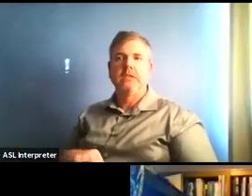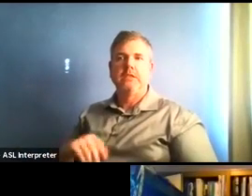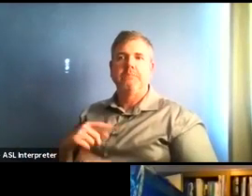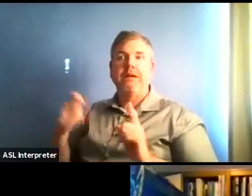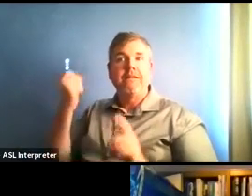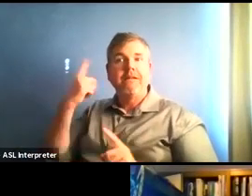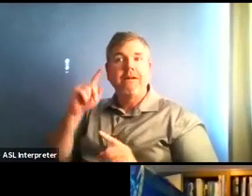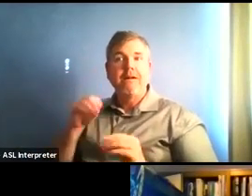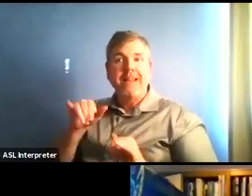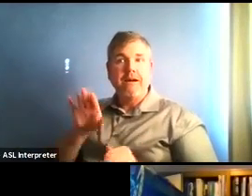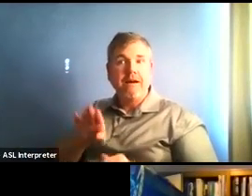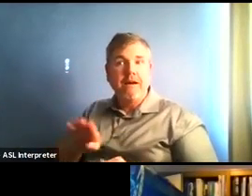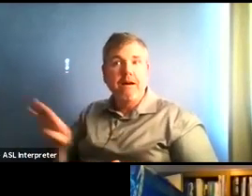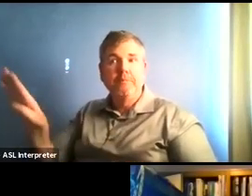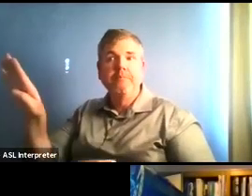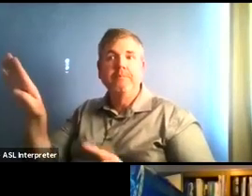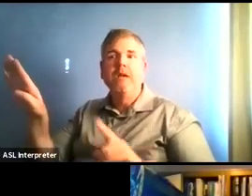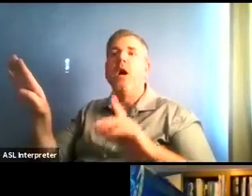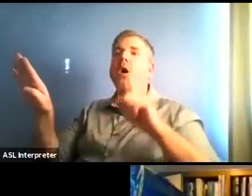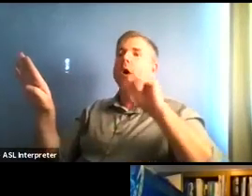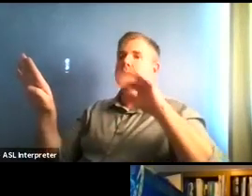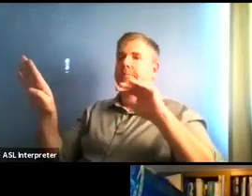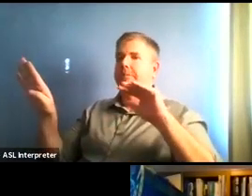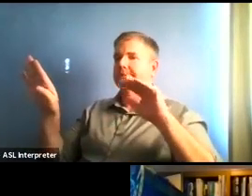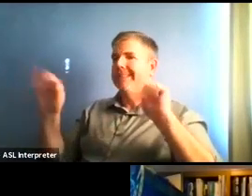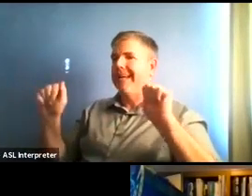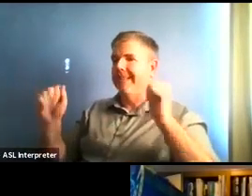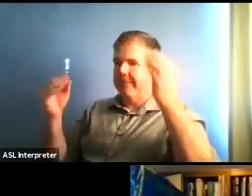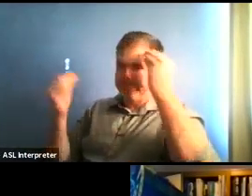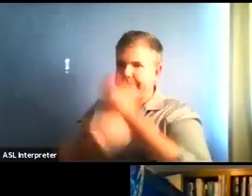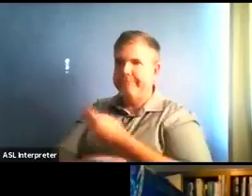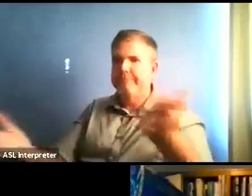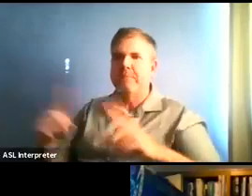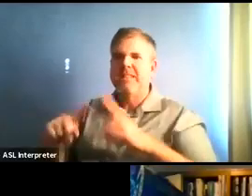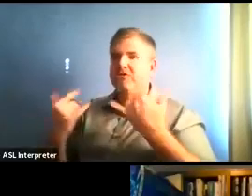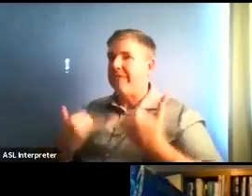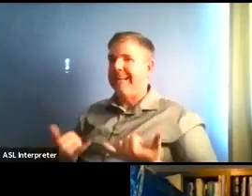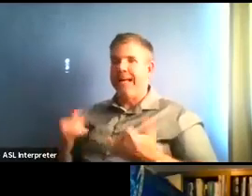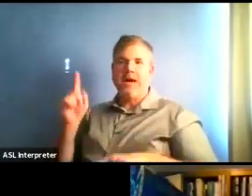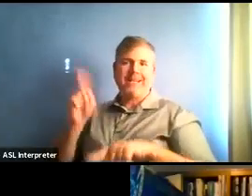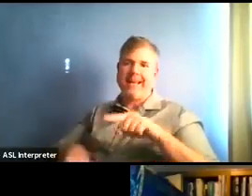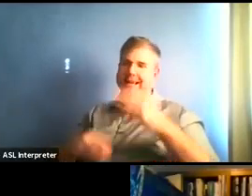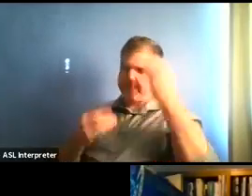And just real quickly, almost 30 percent of participants did not mention place of work.